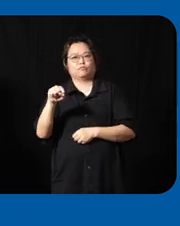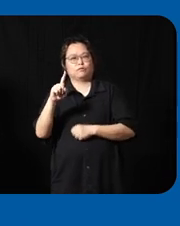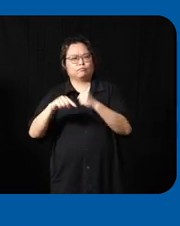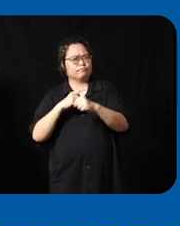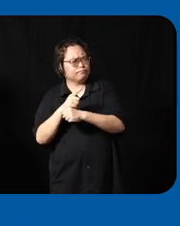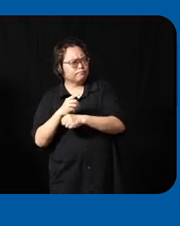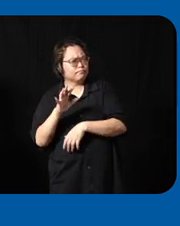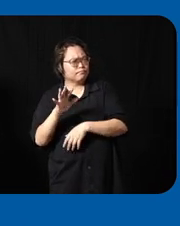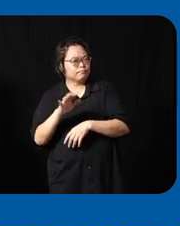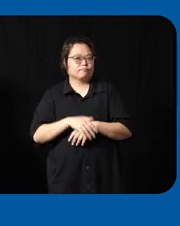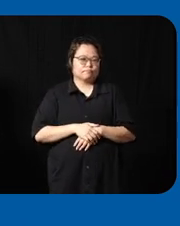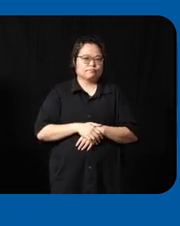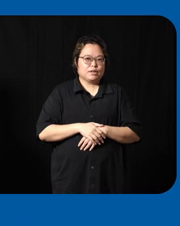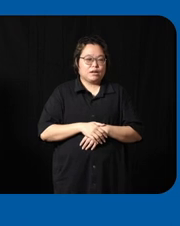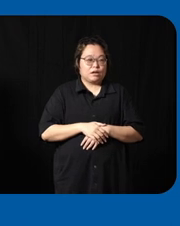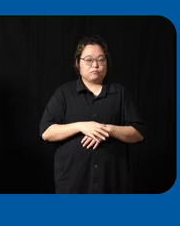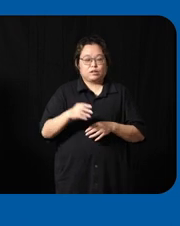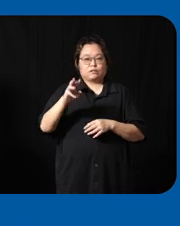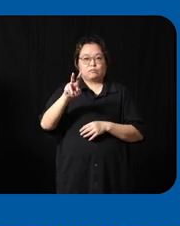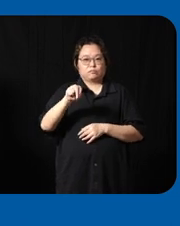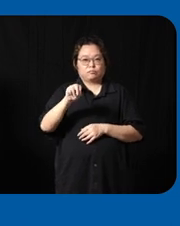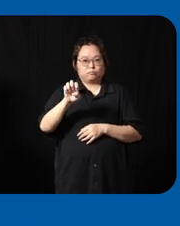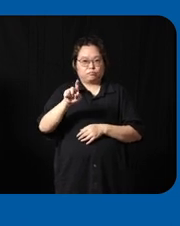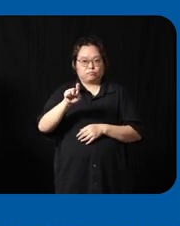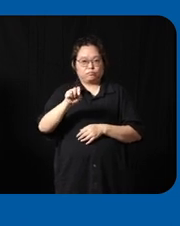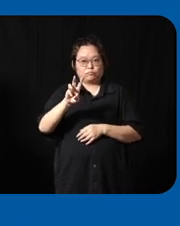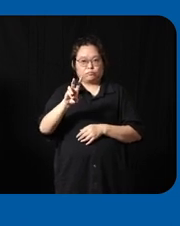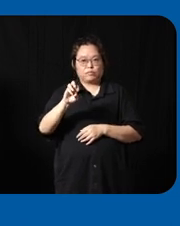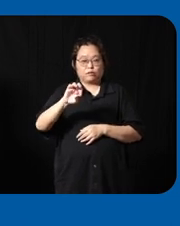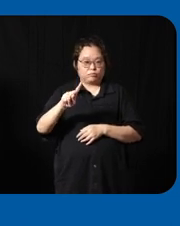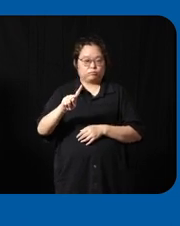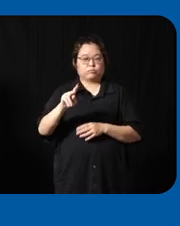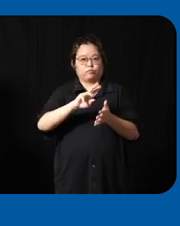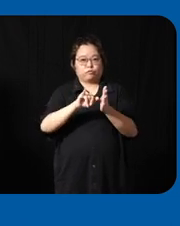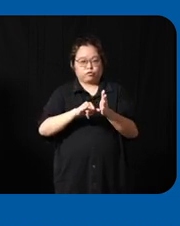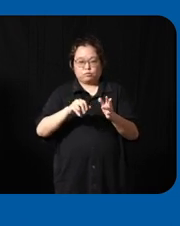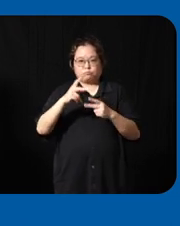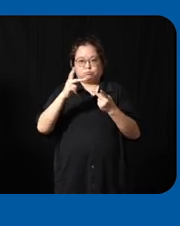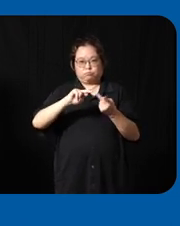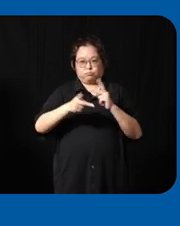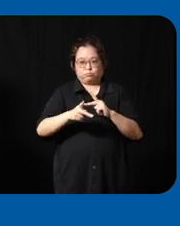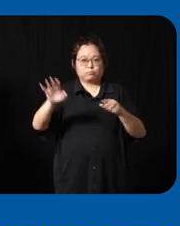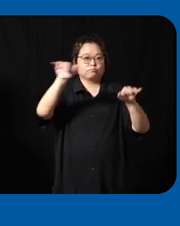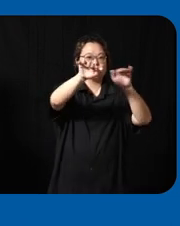that and we tap on our wider network of Community Partners to do trials eventually leading to um uh